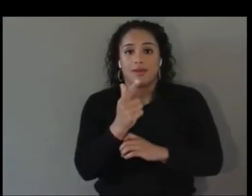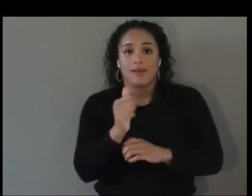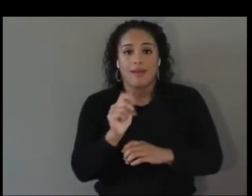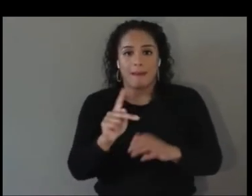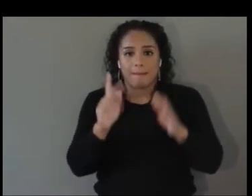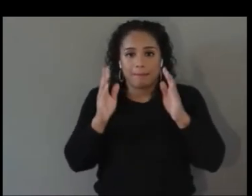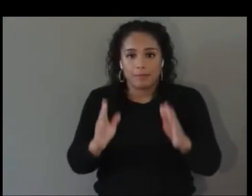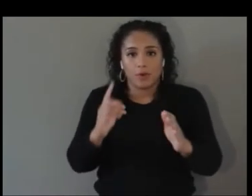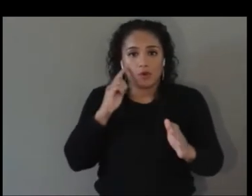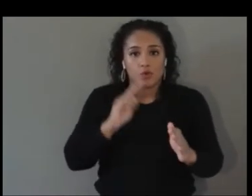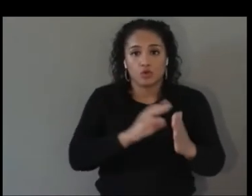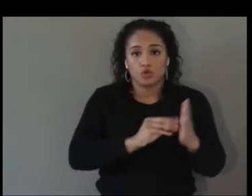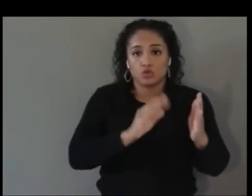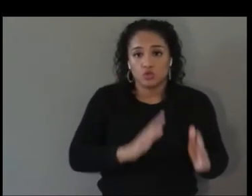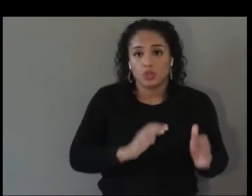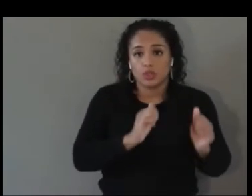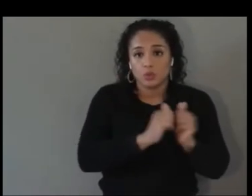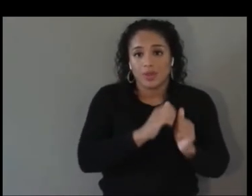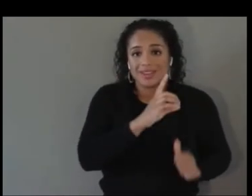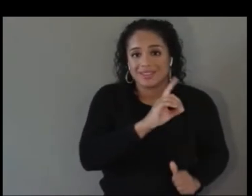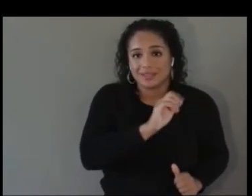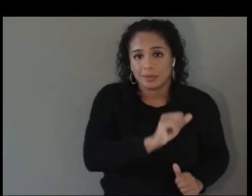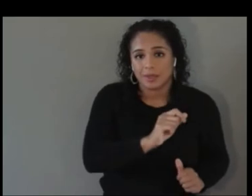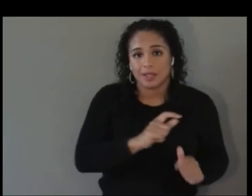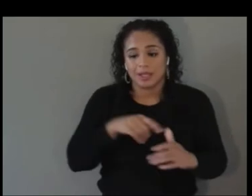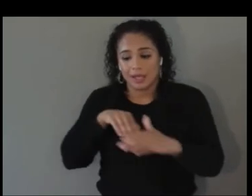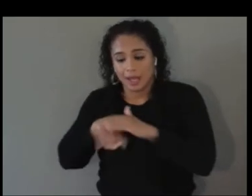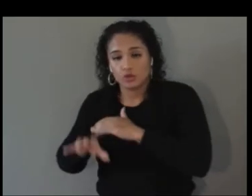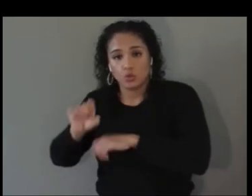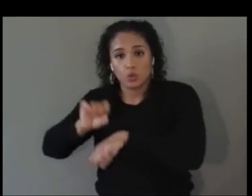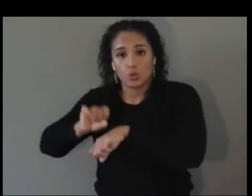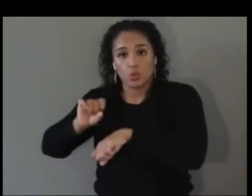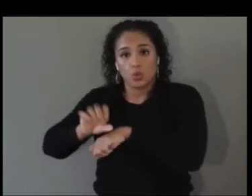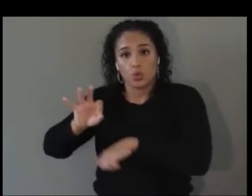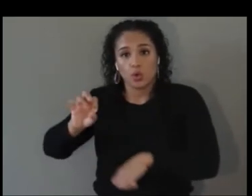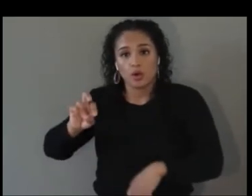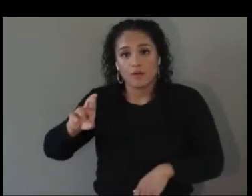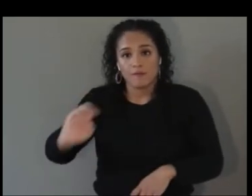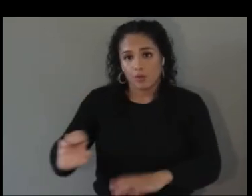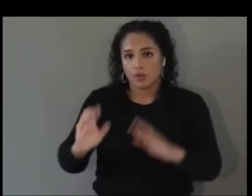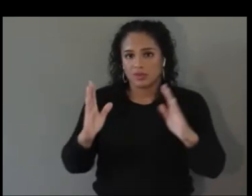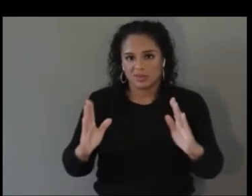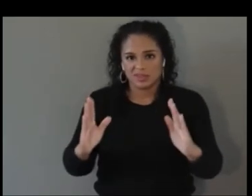because they sort of lose that student support as they graduate? If anybody would like to take that.